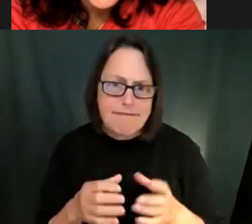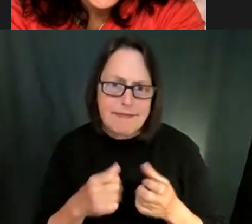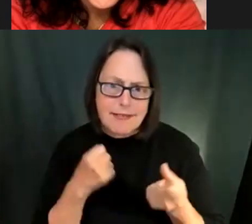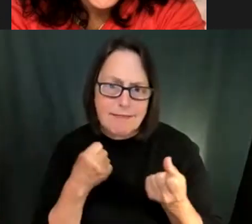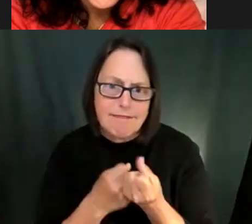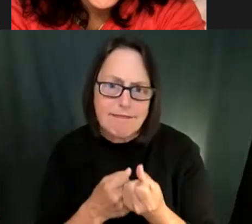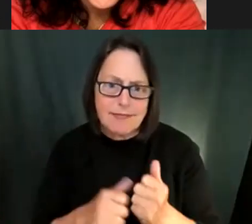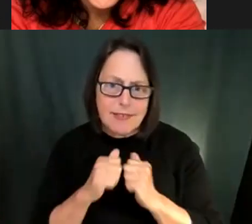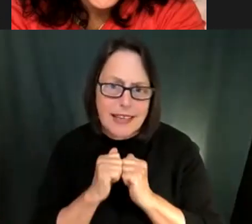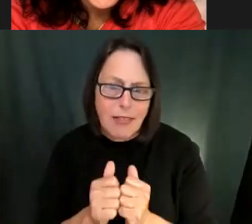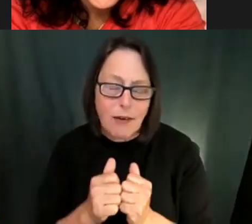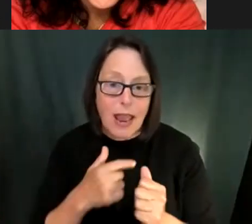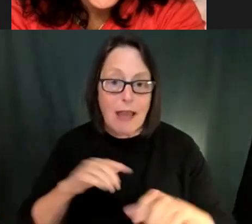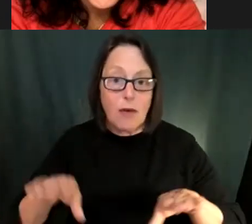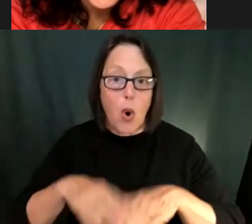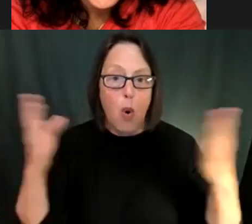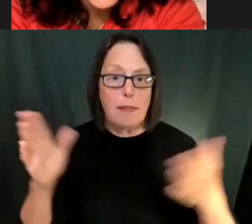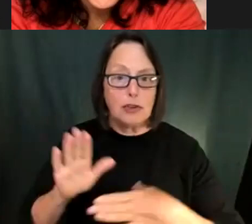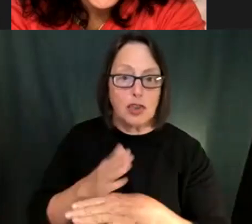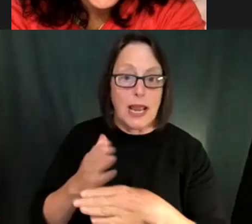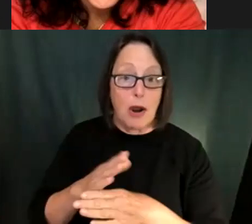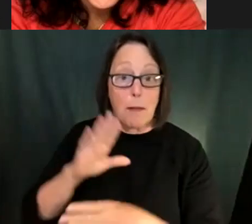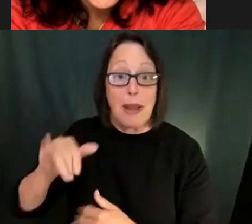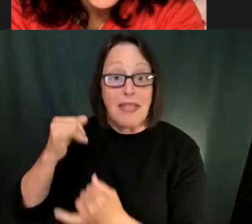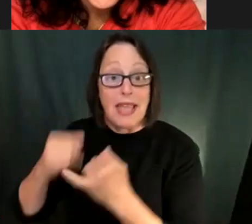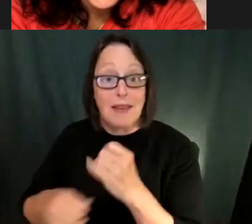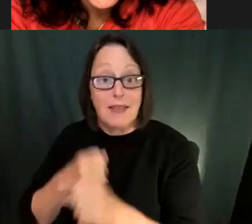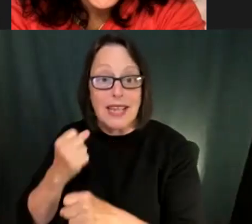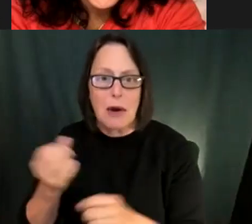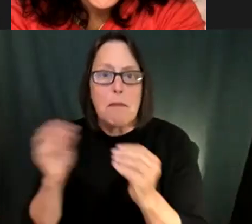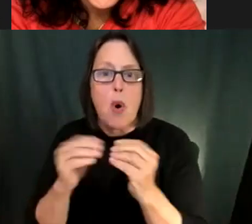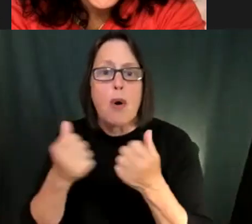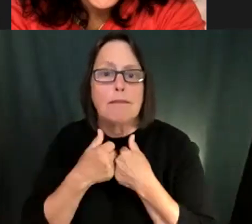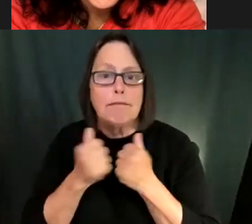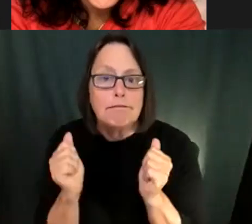And so by the end of the year, we're talking about people who feel scared to go on to the next staff people.